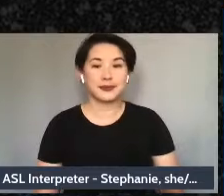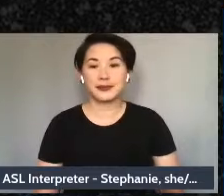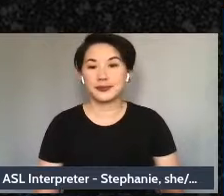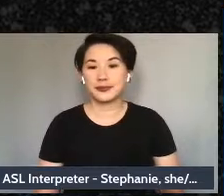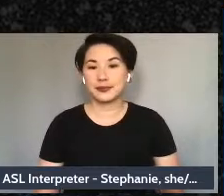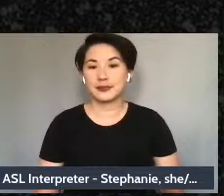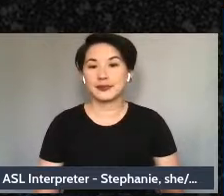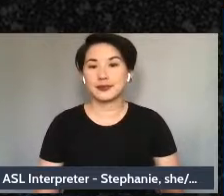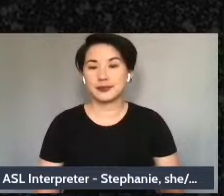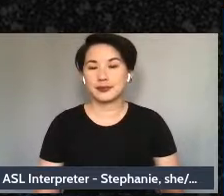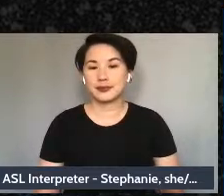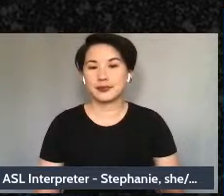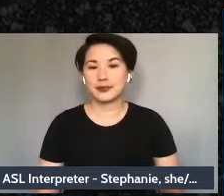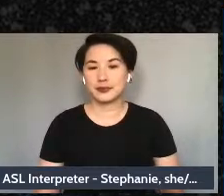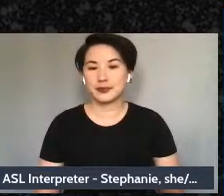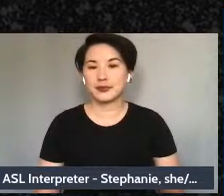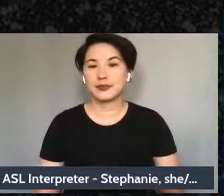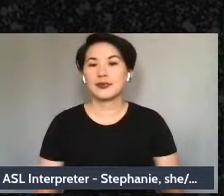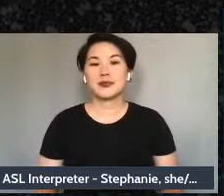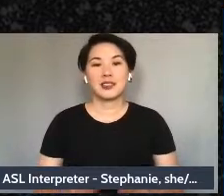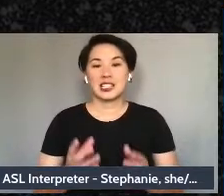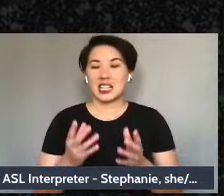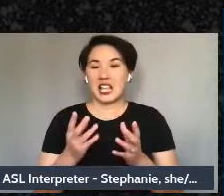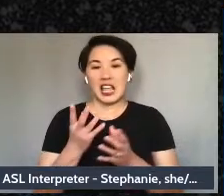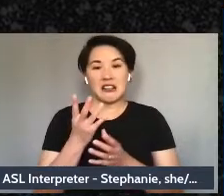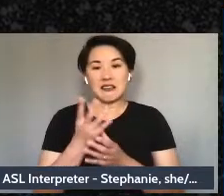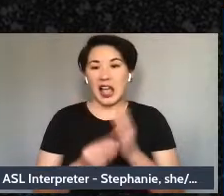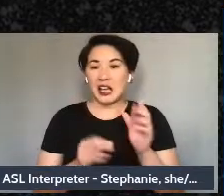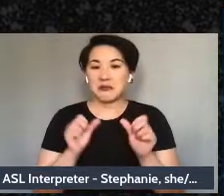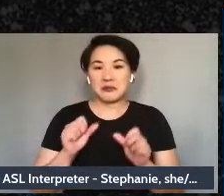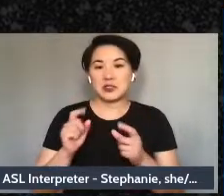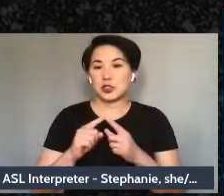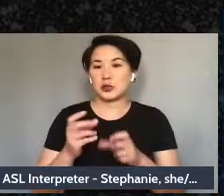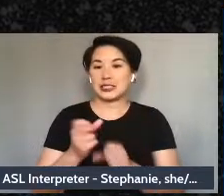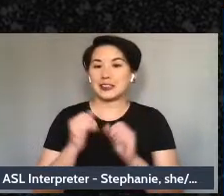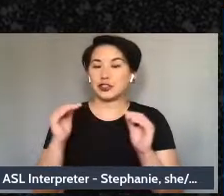So I see a lack of ability to receive justice, especially at work, with unions and stuff.